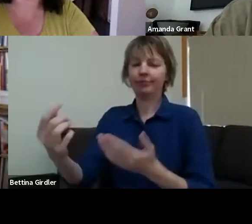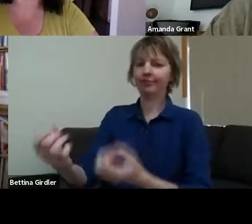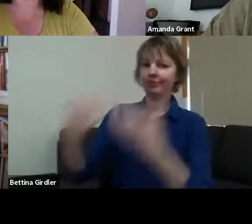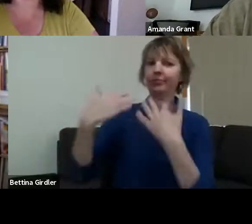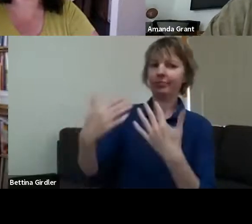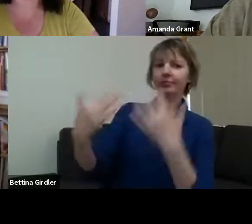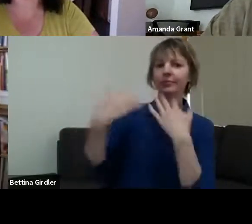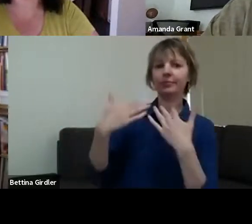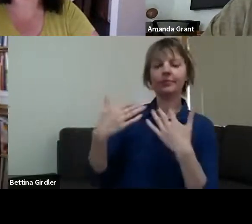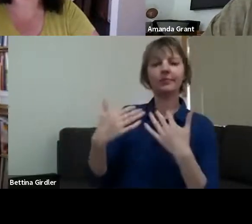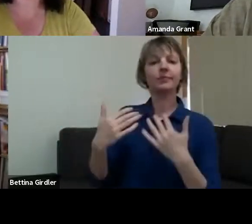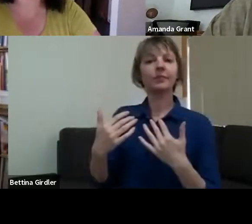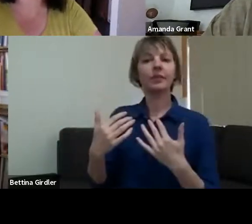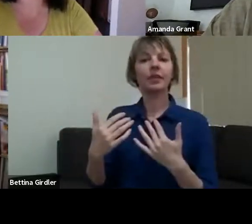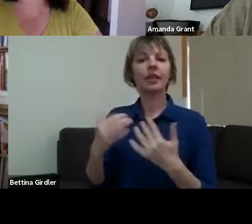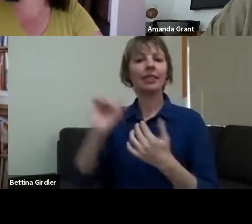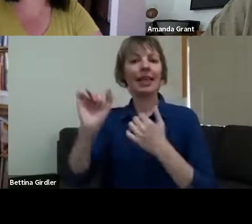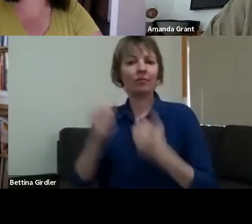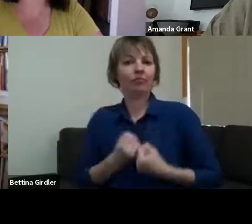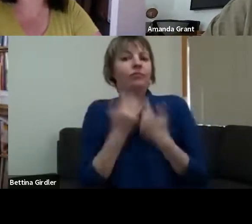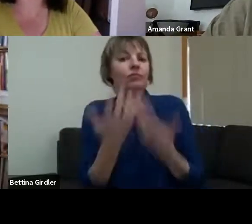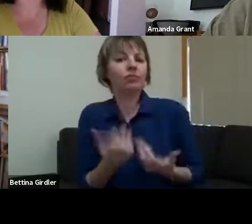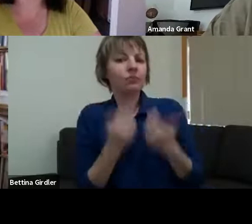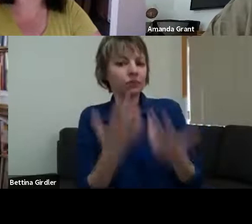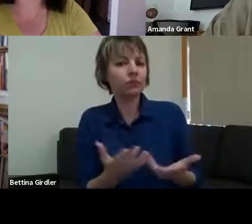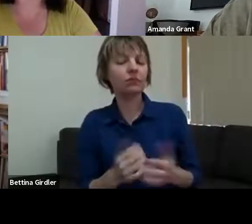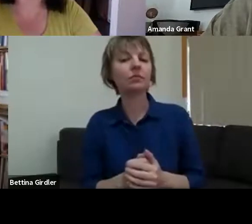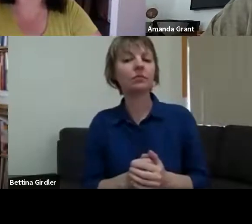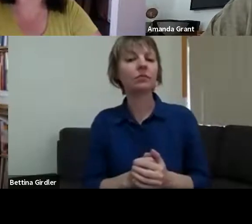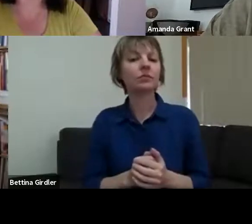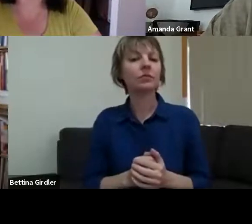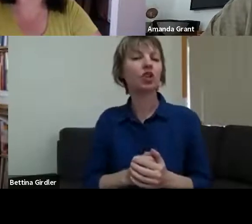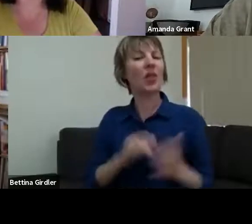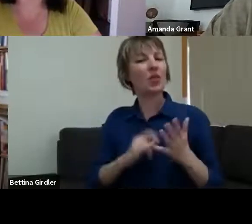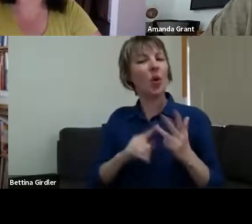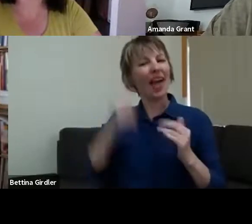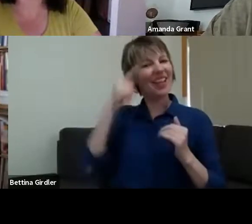ask all of you, too - all of you have been affected by those